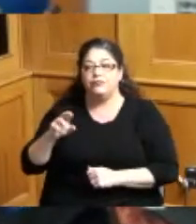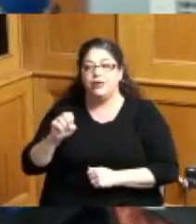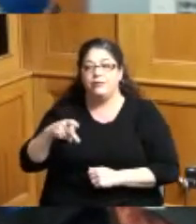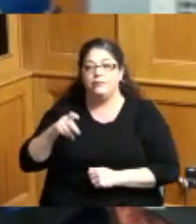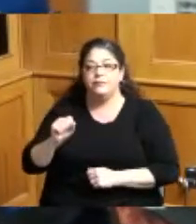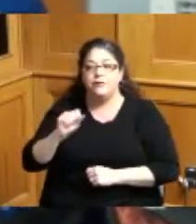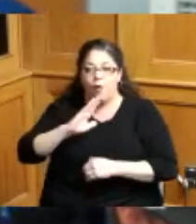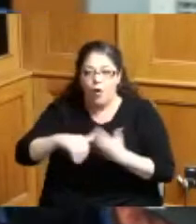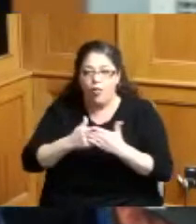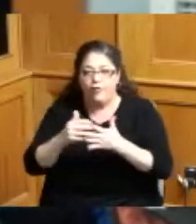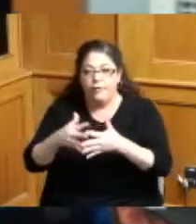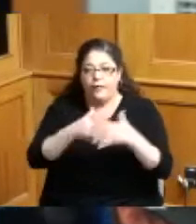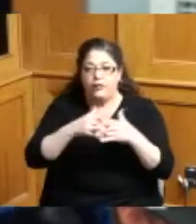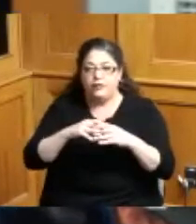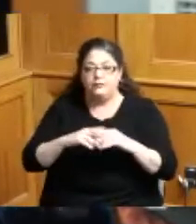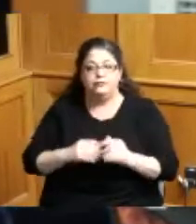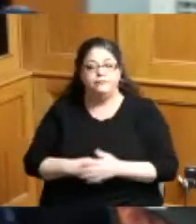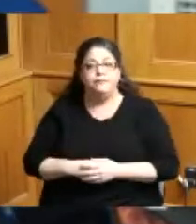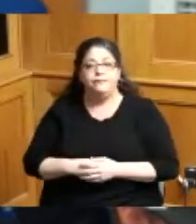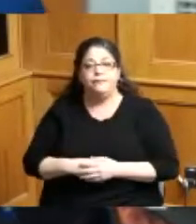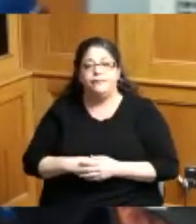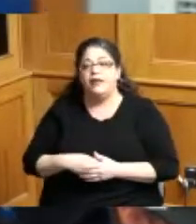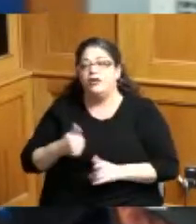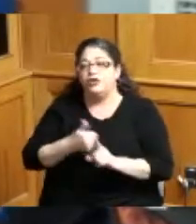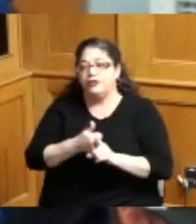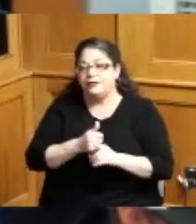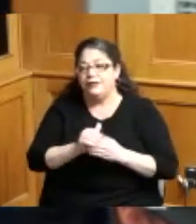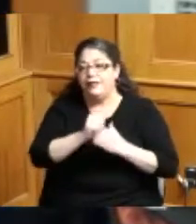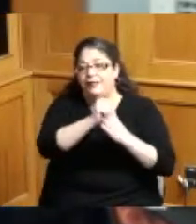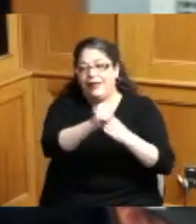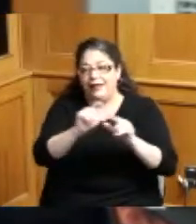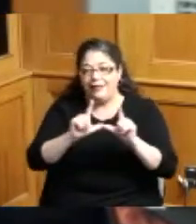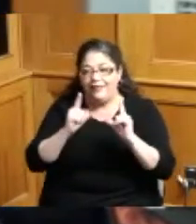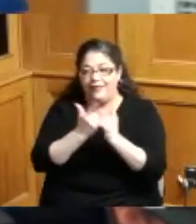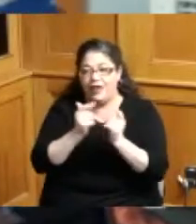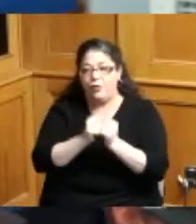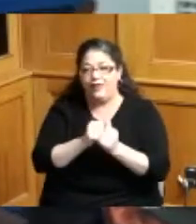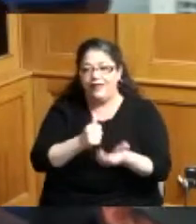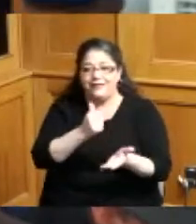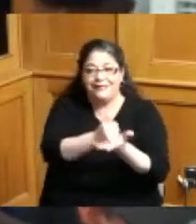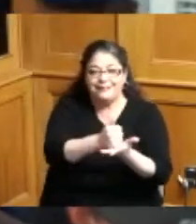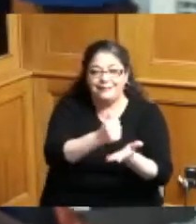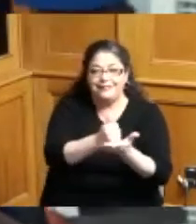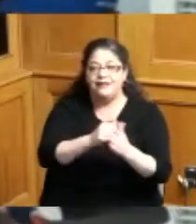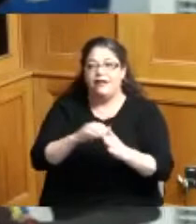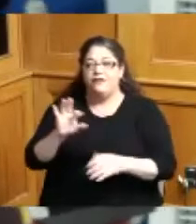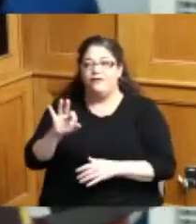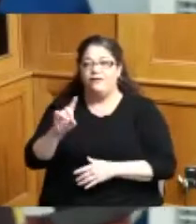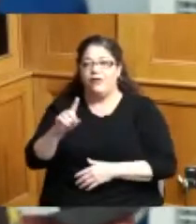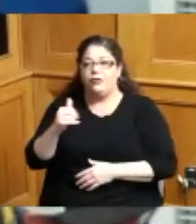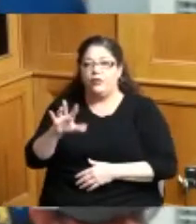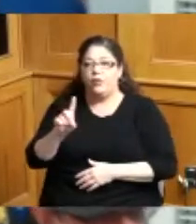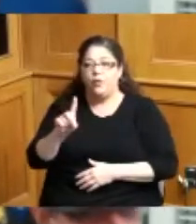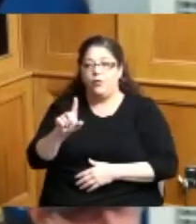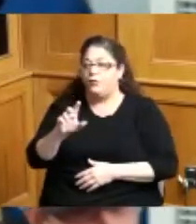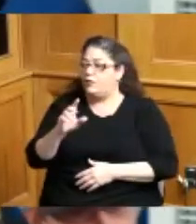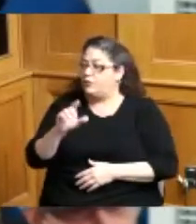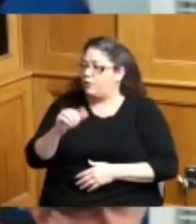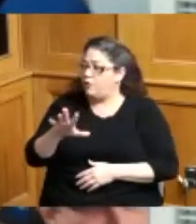she is also a leading scorer and leads the league in assists field goal percentage and steals now